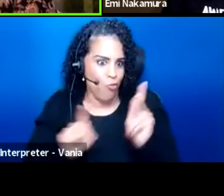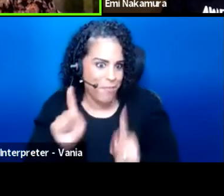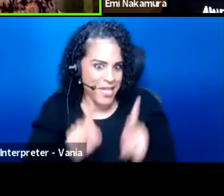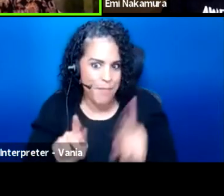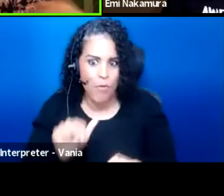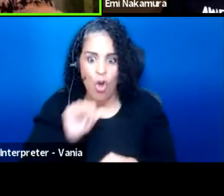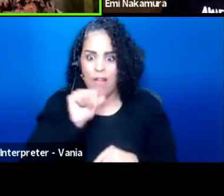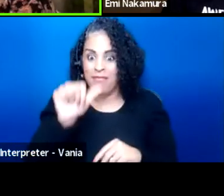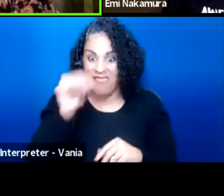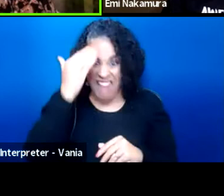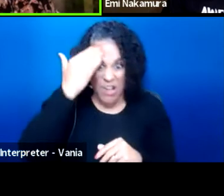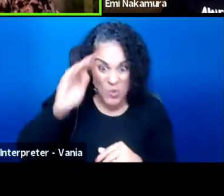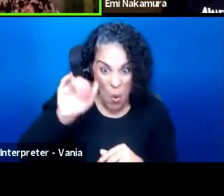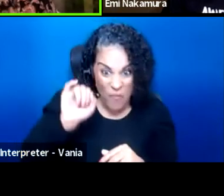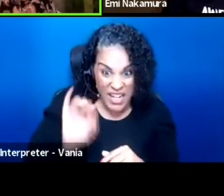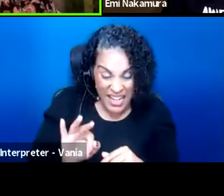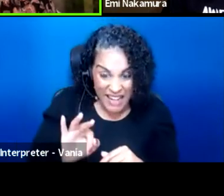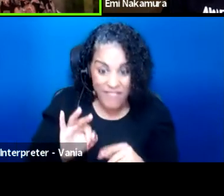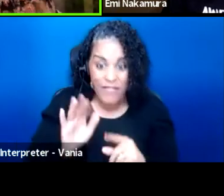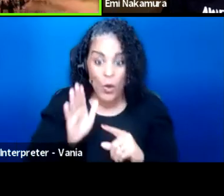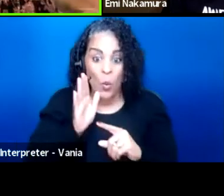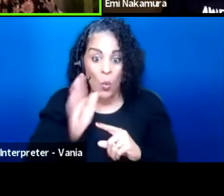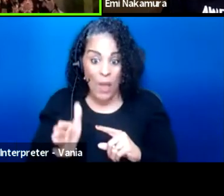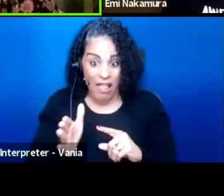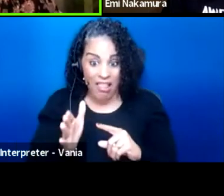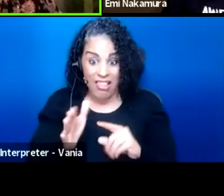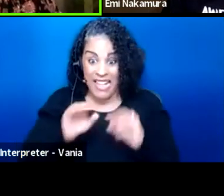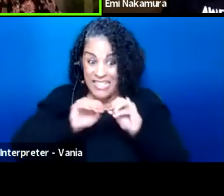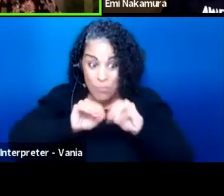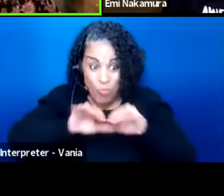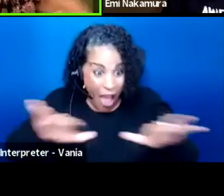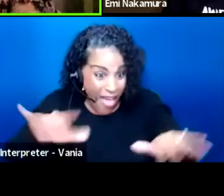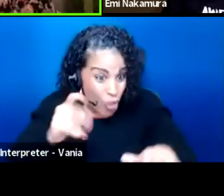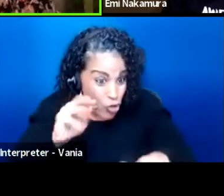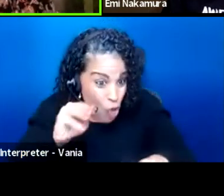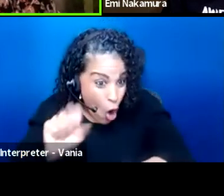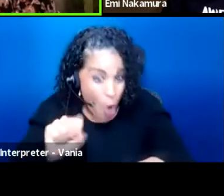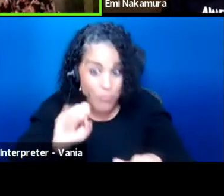if they're going to spread those germs or receive the virus,